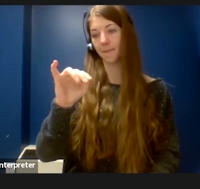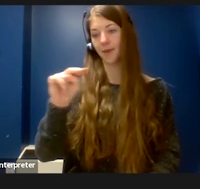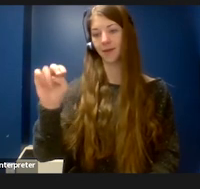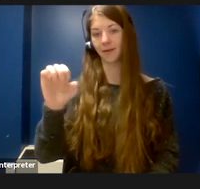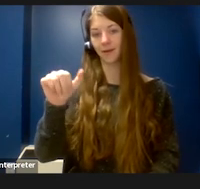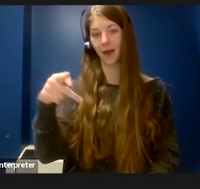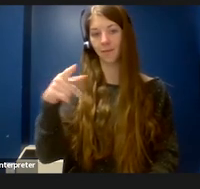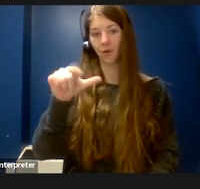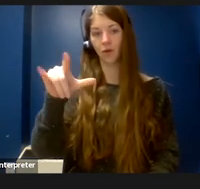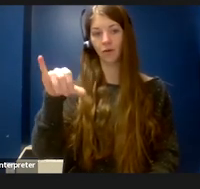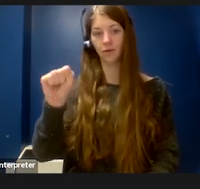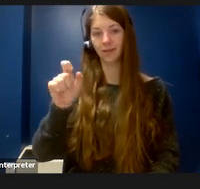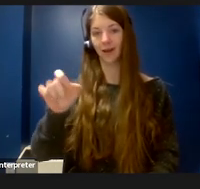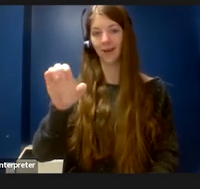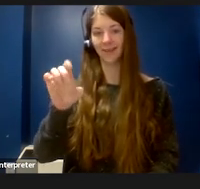I look forward to the conversations